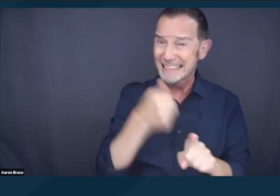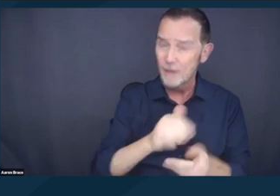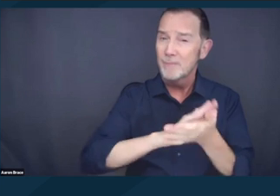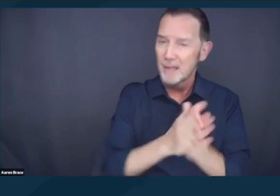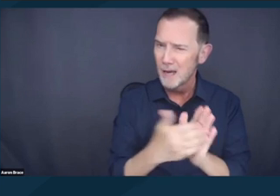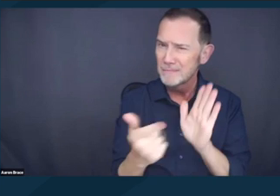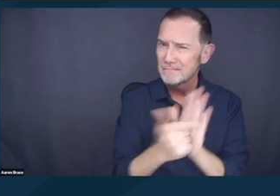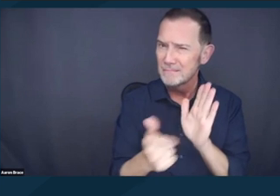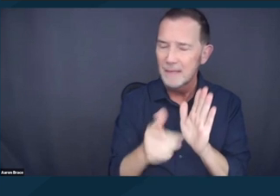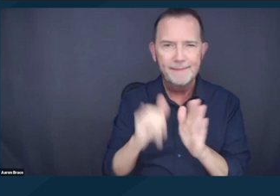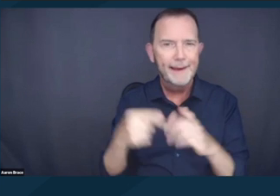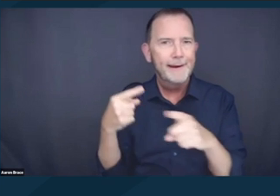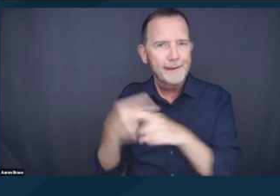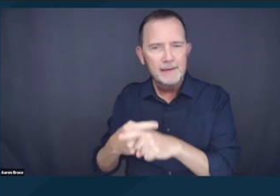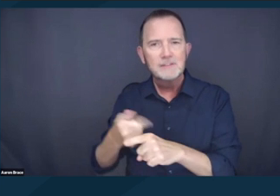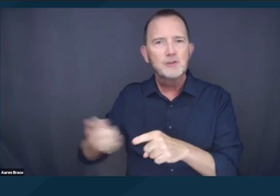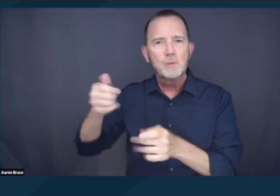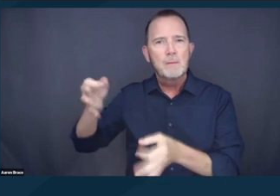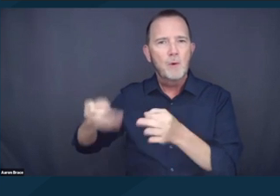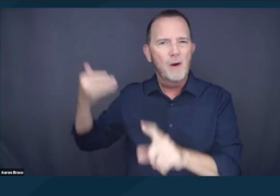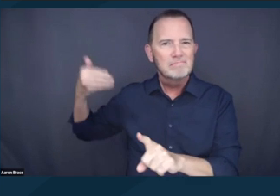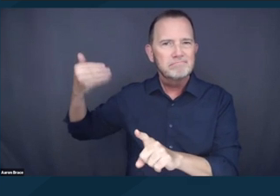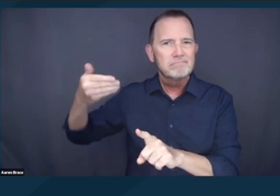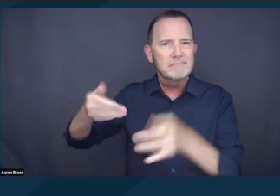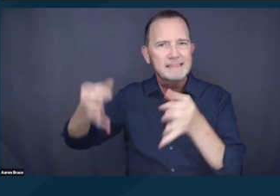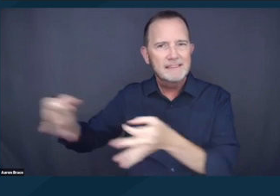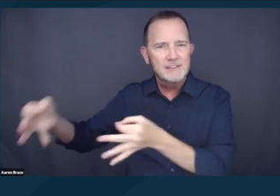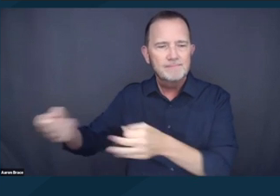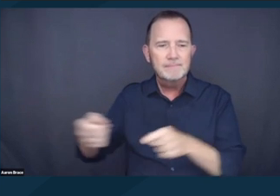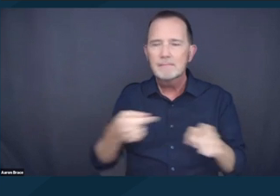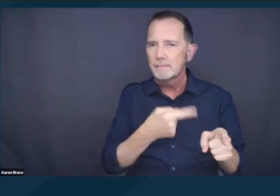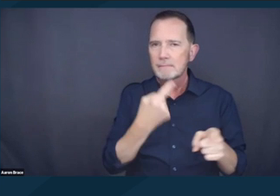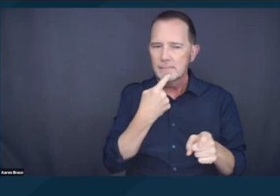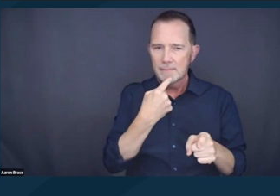And they also rejected the argument that the ordinance is criminalized involuntary behavior,